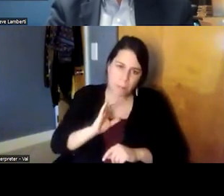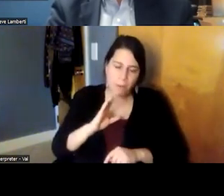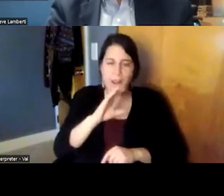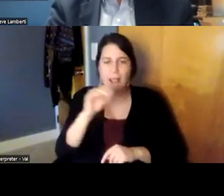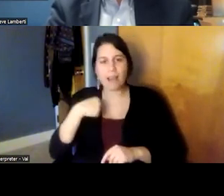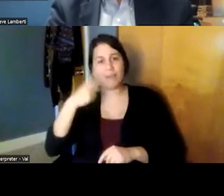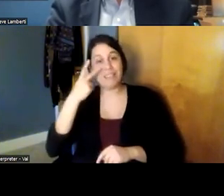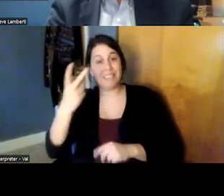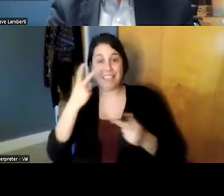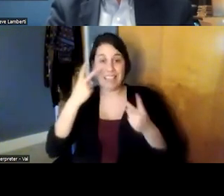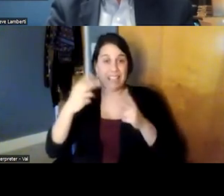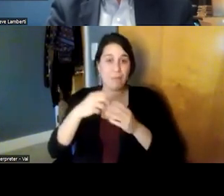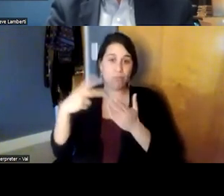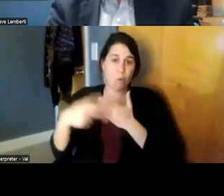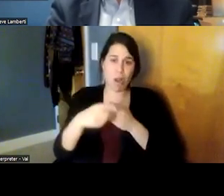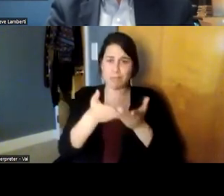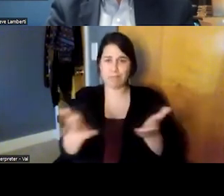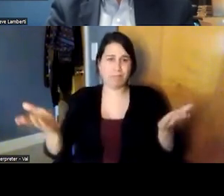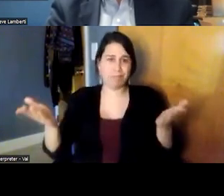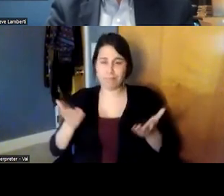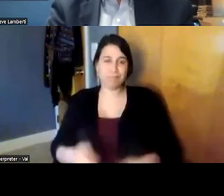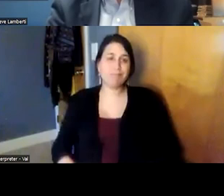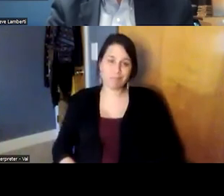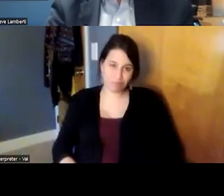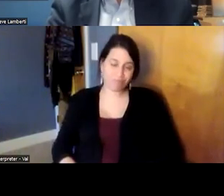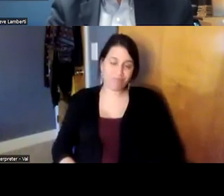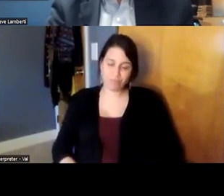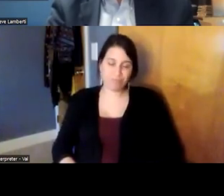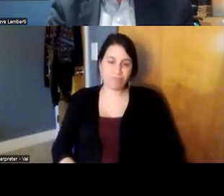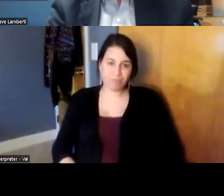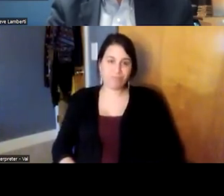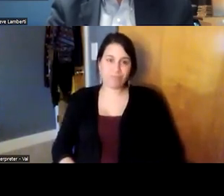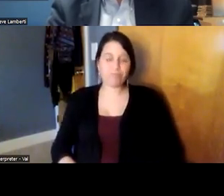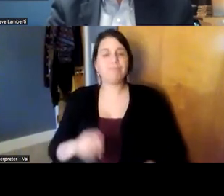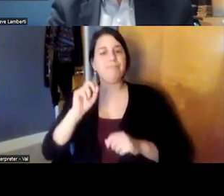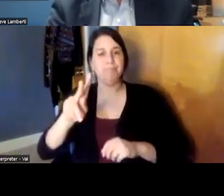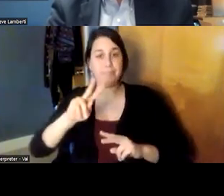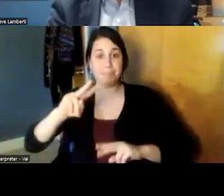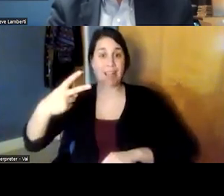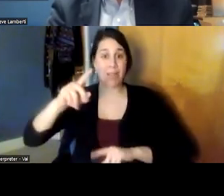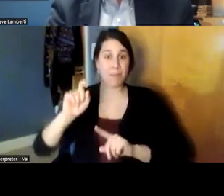programs that are being set up across the across this group of people the second question and uh